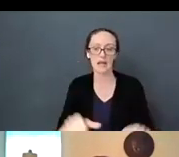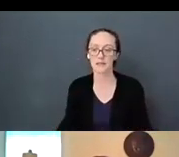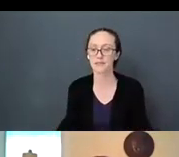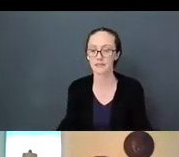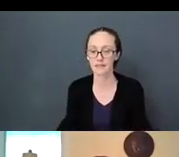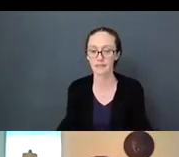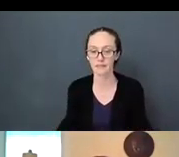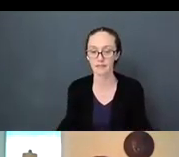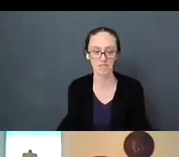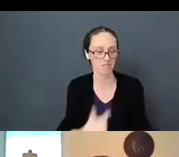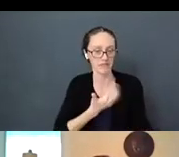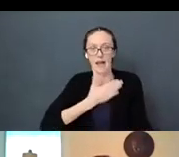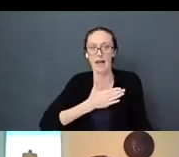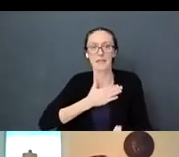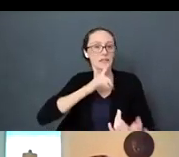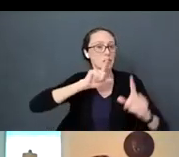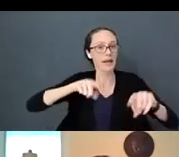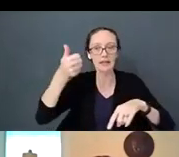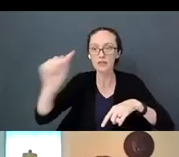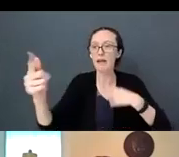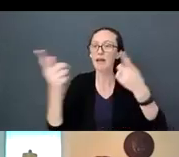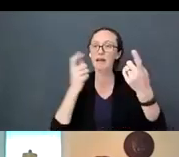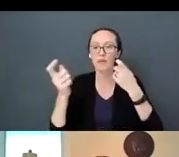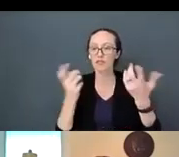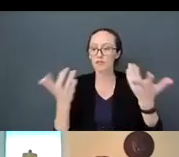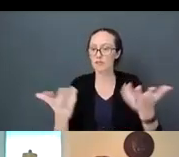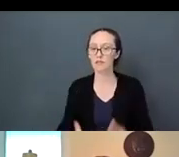I'm happy to answer any questions. DeeDee: Are there was questioned